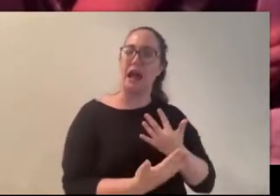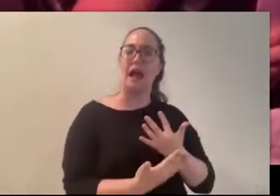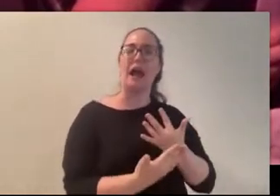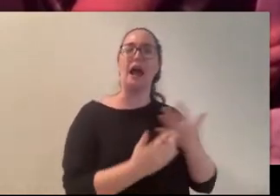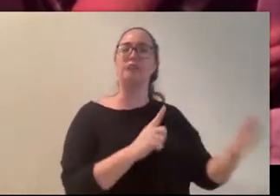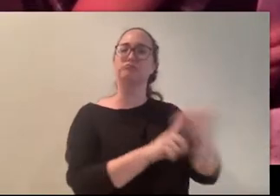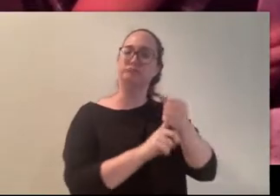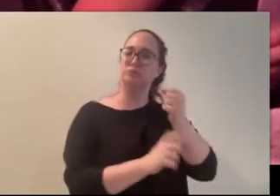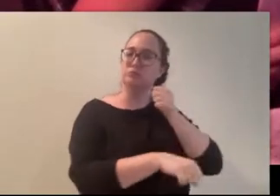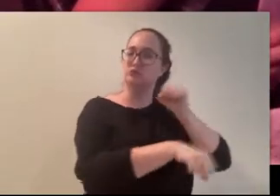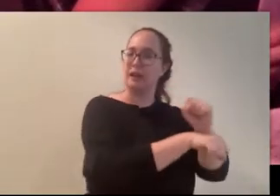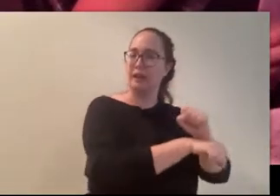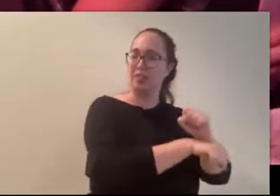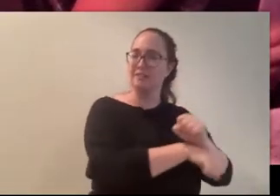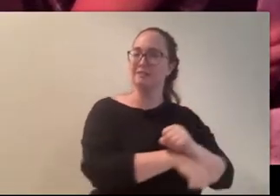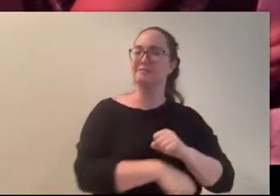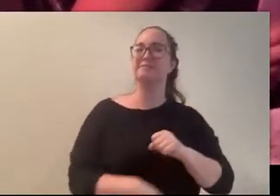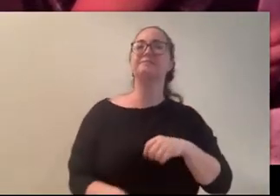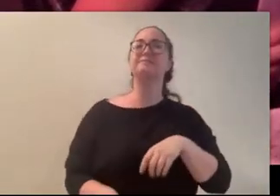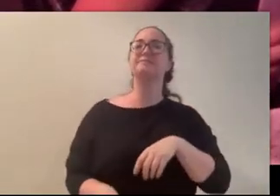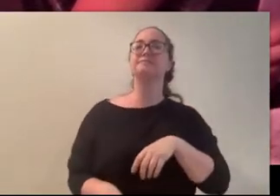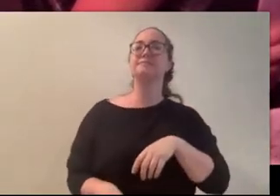“She only goes after people who don’t believe in her, you know.”